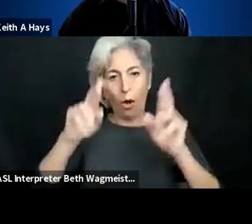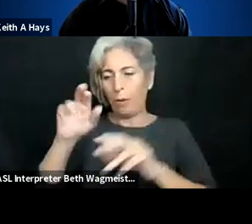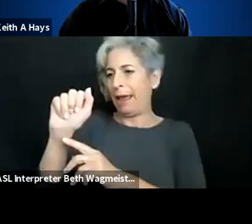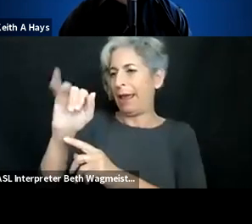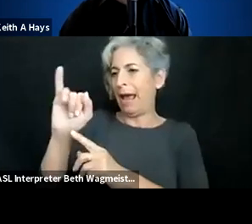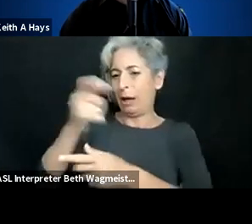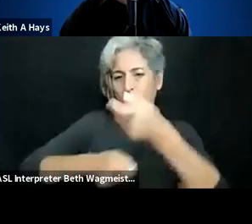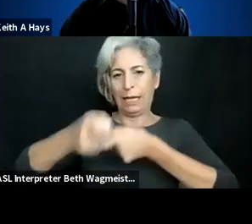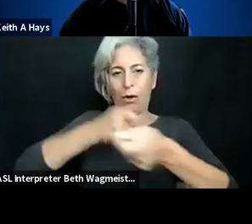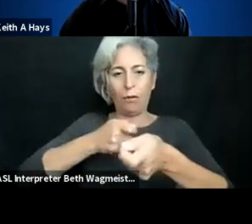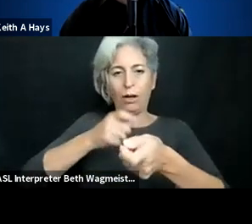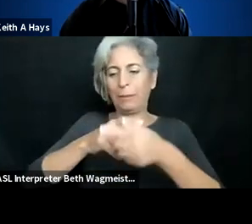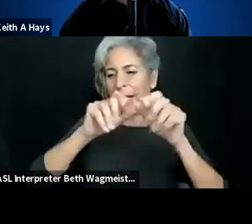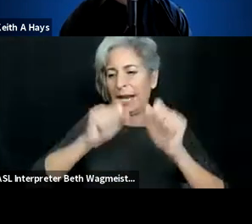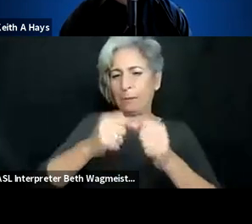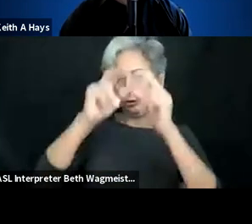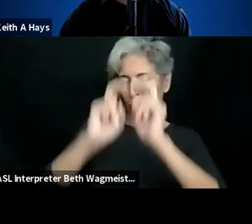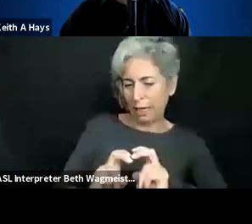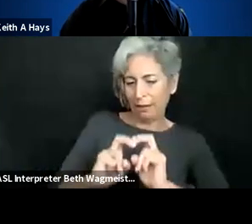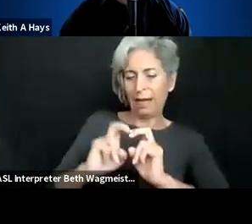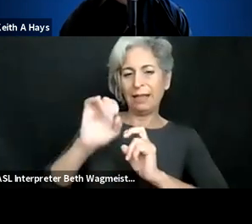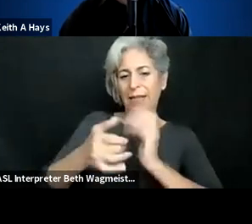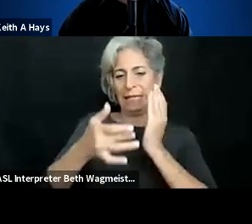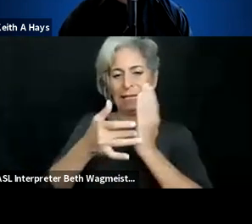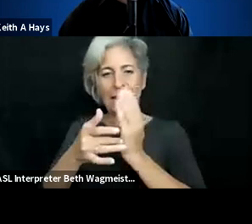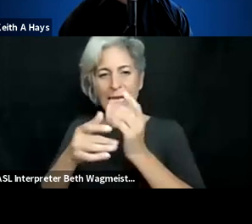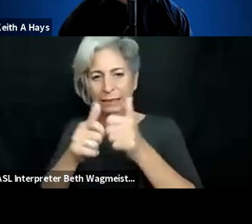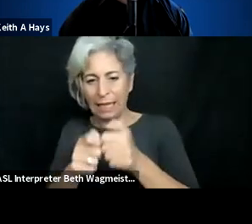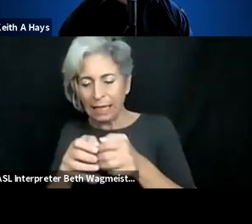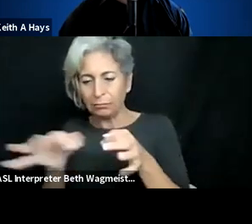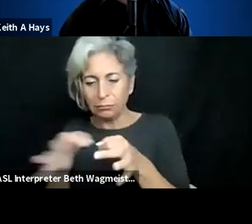most of the time is being put in manually, and I would really hope